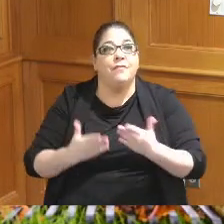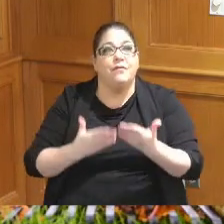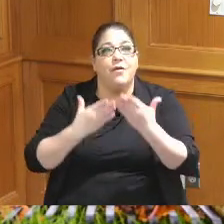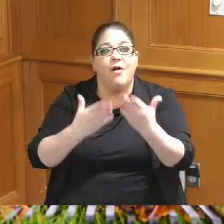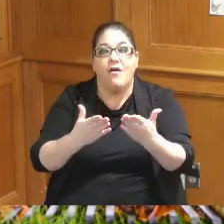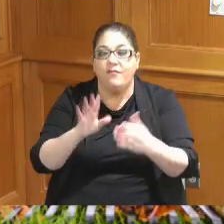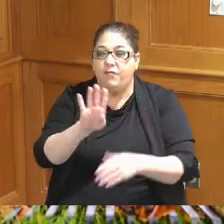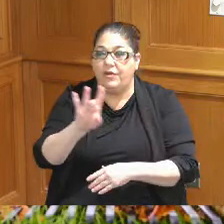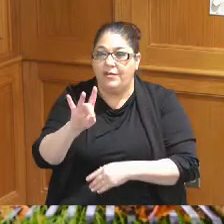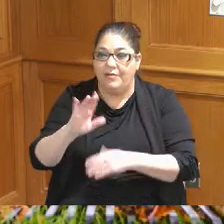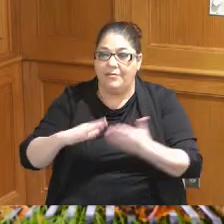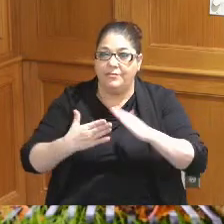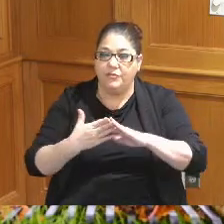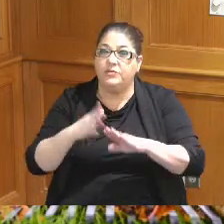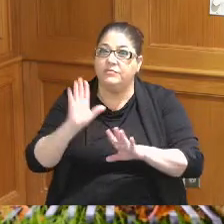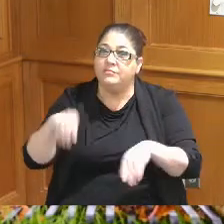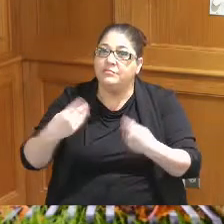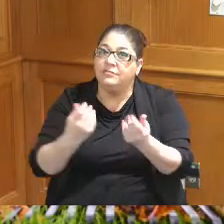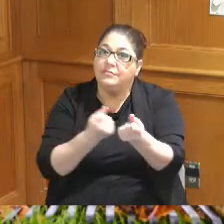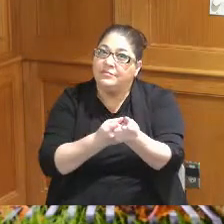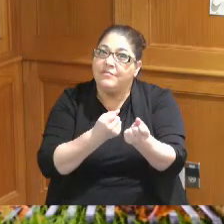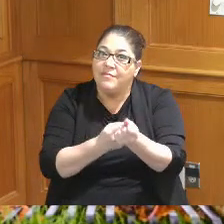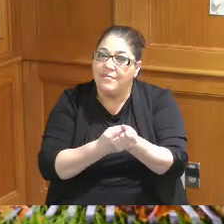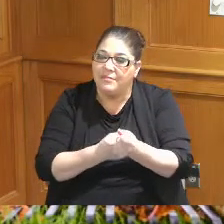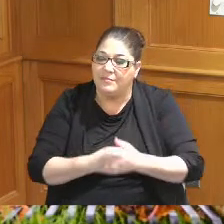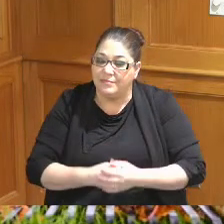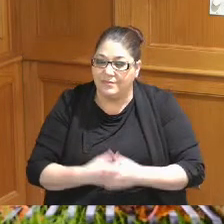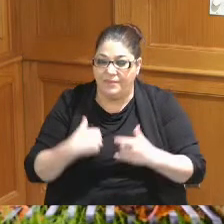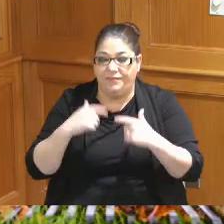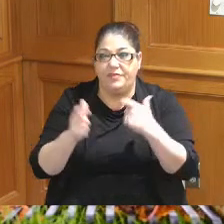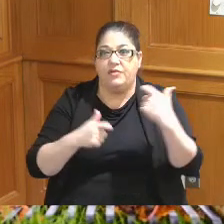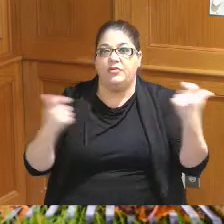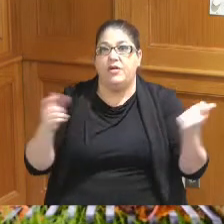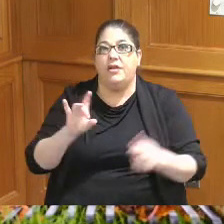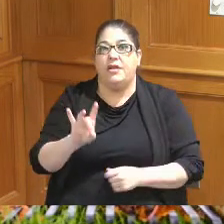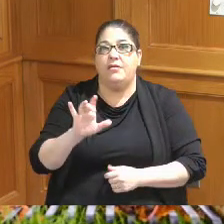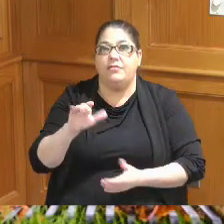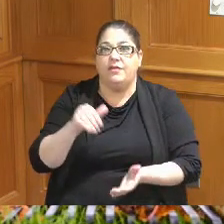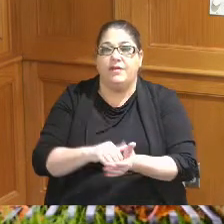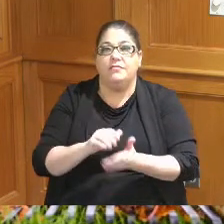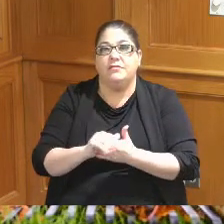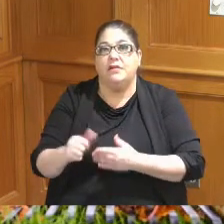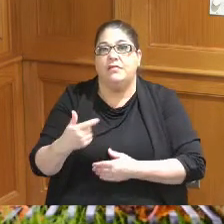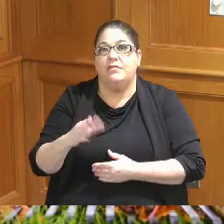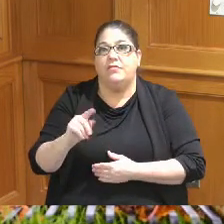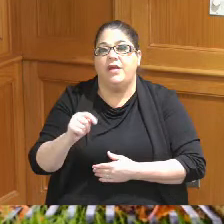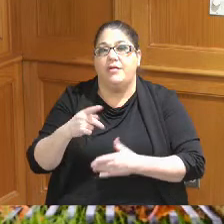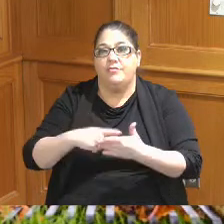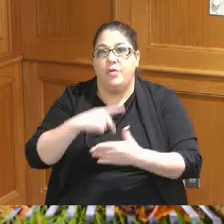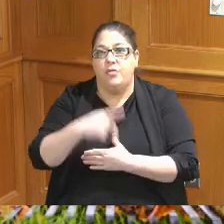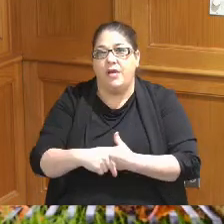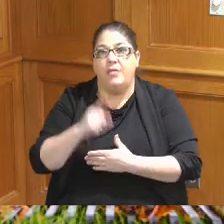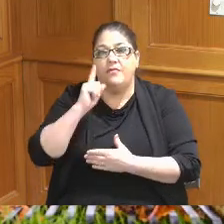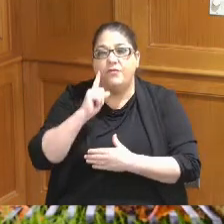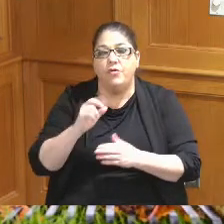Community Support we have a large 800,000 Grant programs the residential recycling incentive where